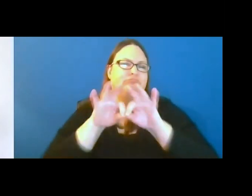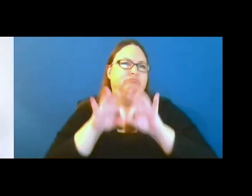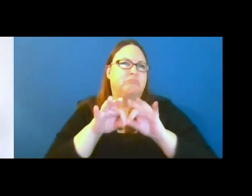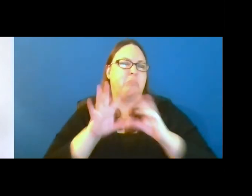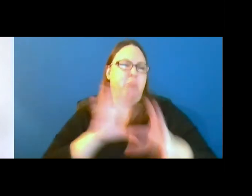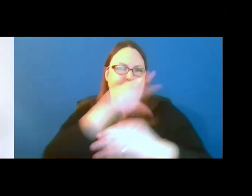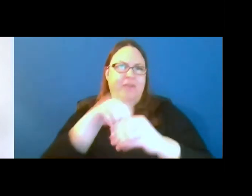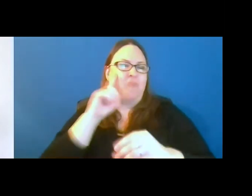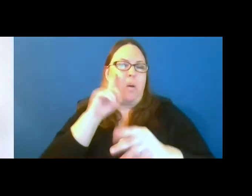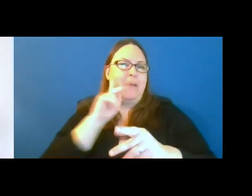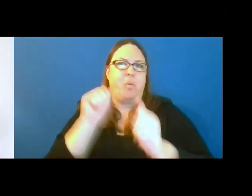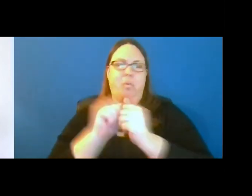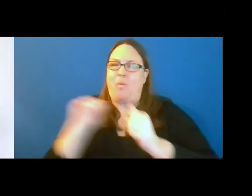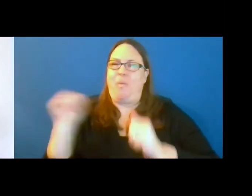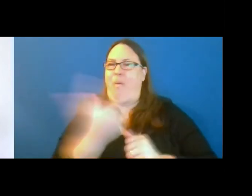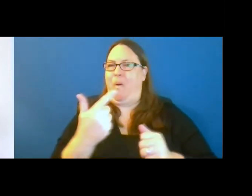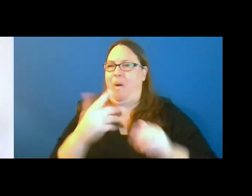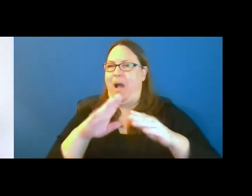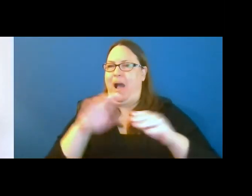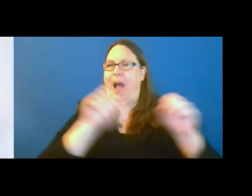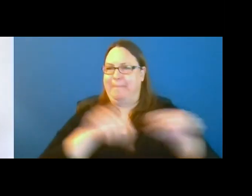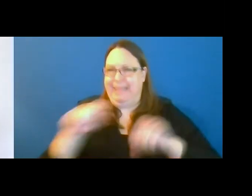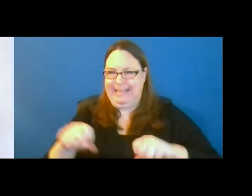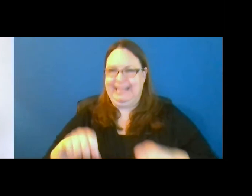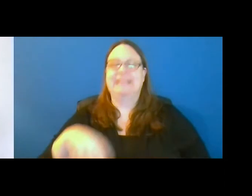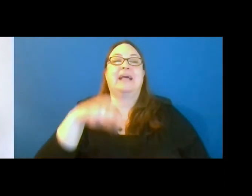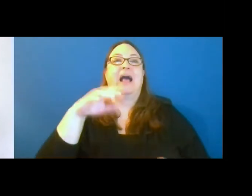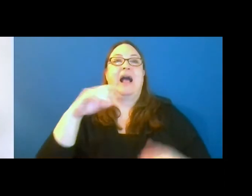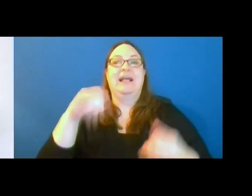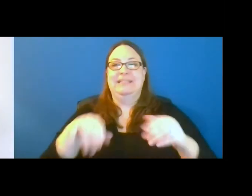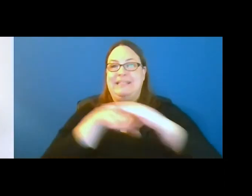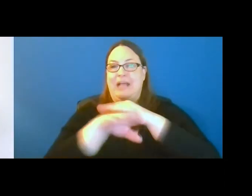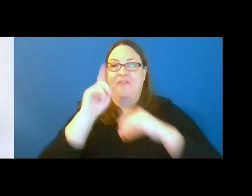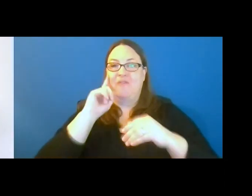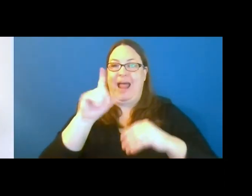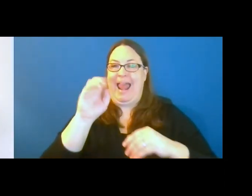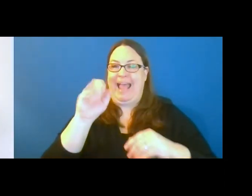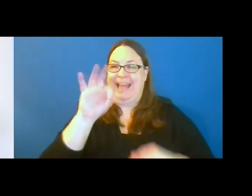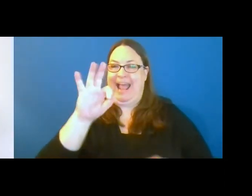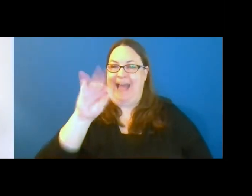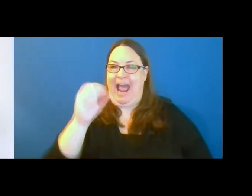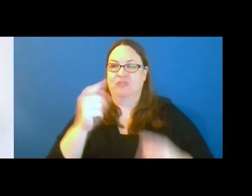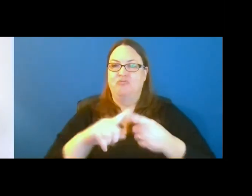An internal accessibility team was created in the late 1990s to provide broad representation